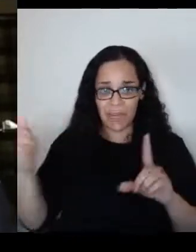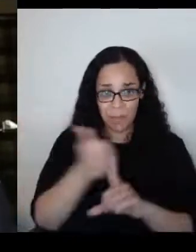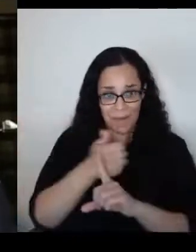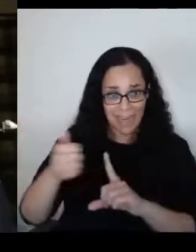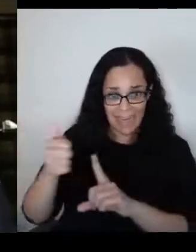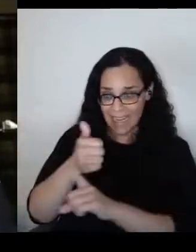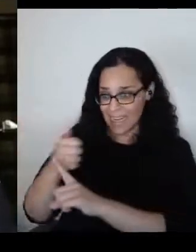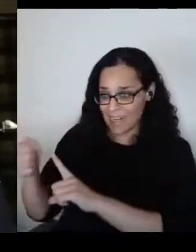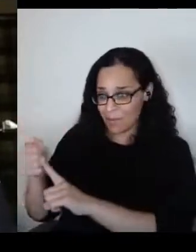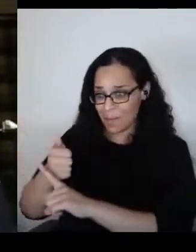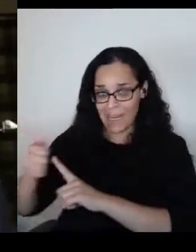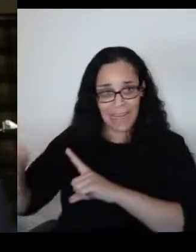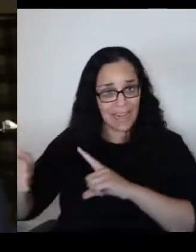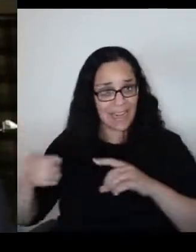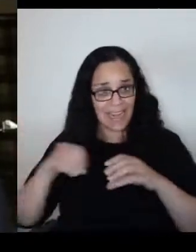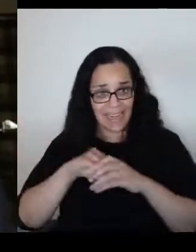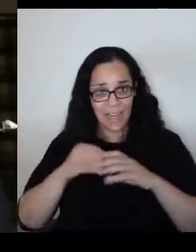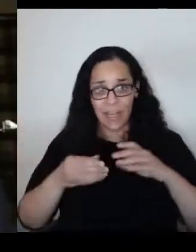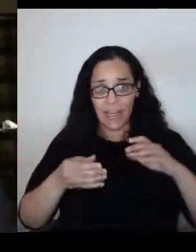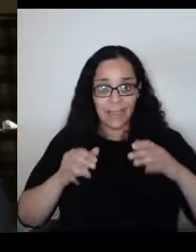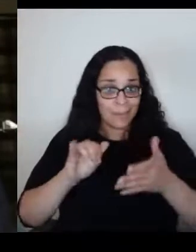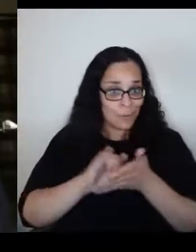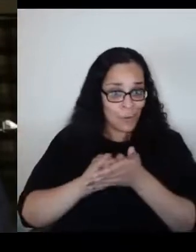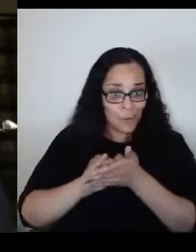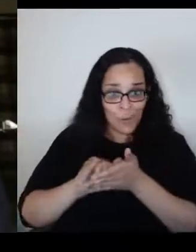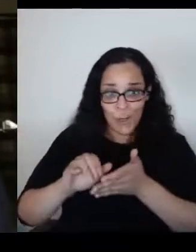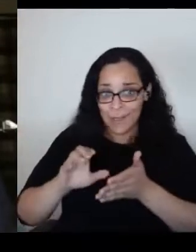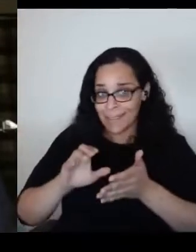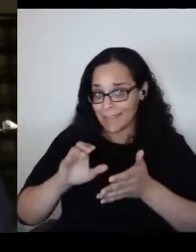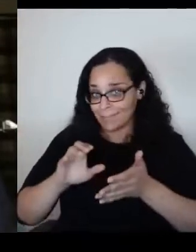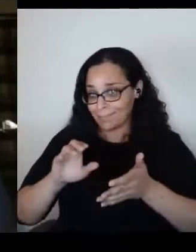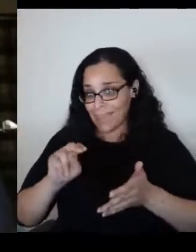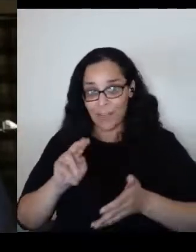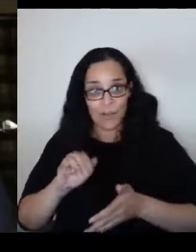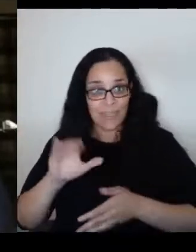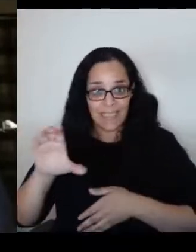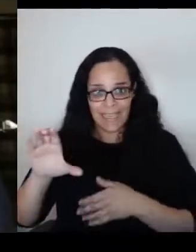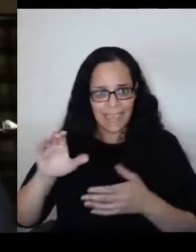in New York City and in other places and certainly,